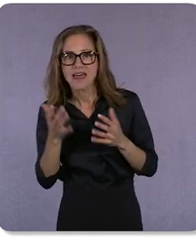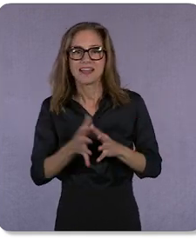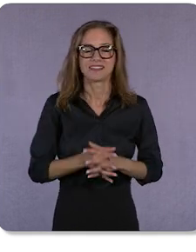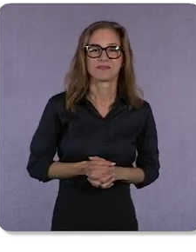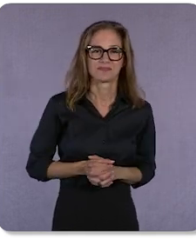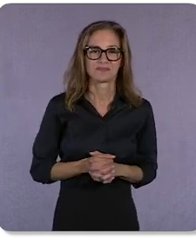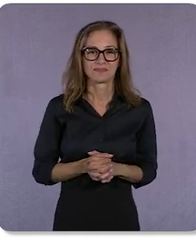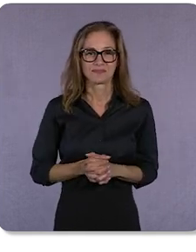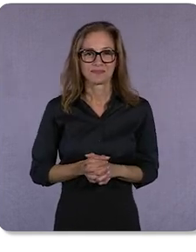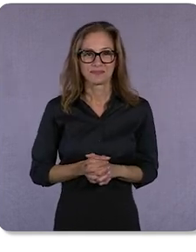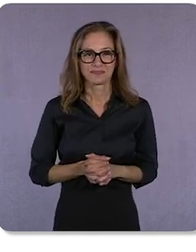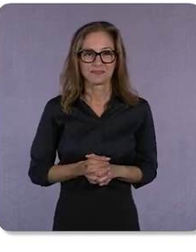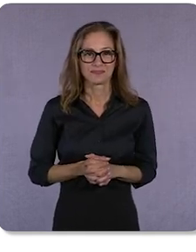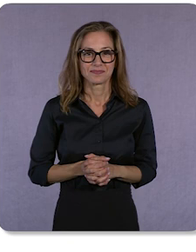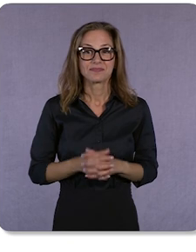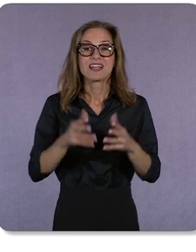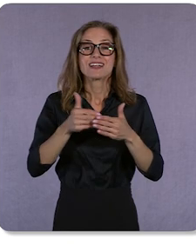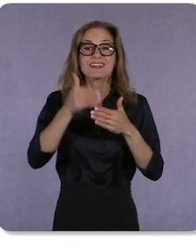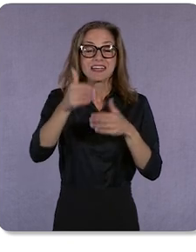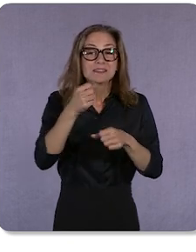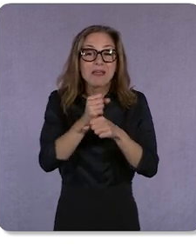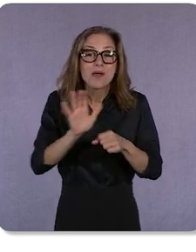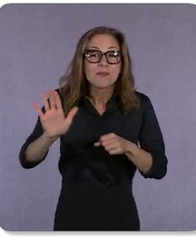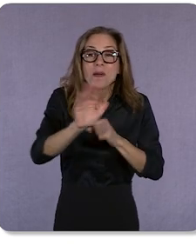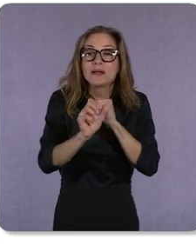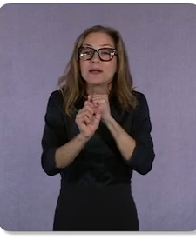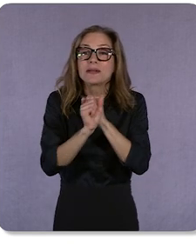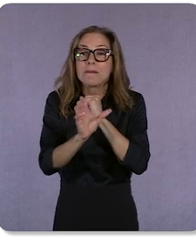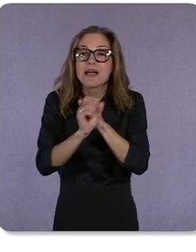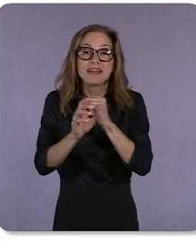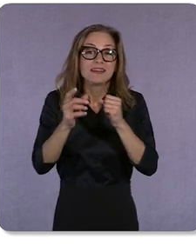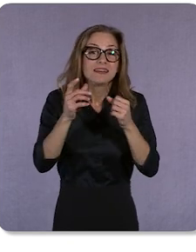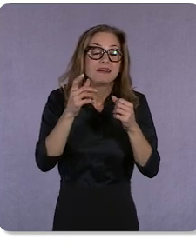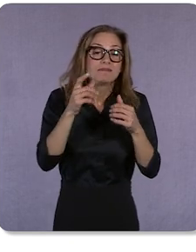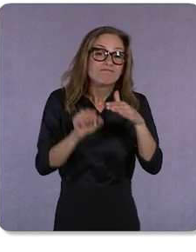Next, to make it easy for your campaigns to reach their full potential, Performance